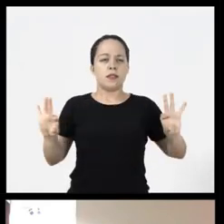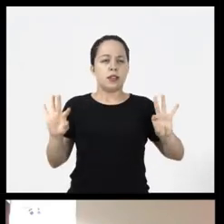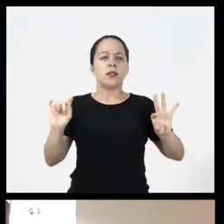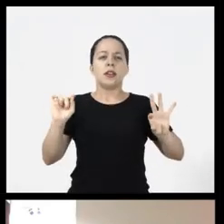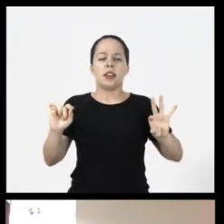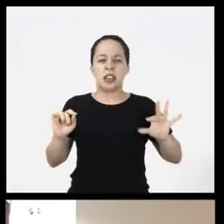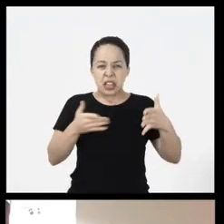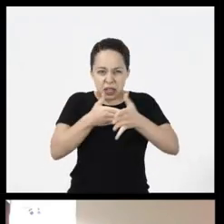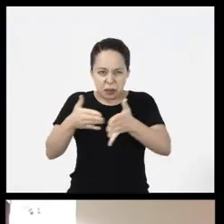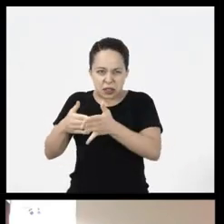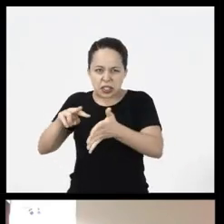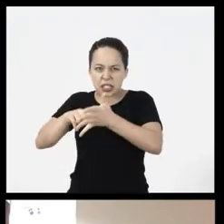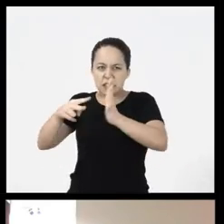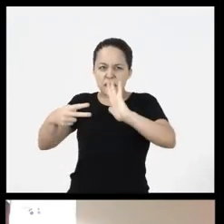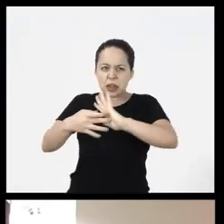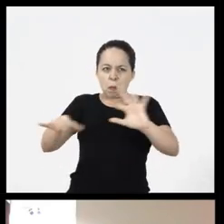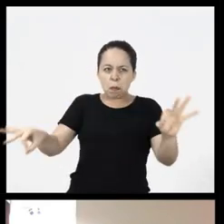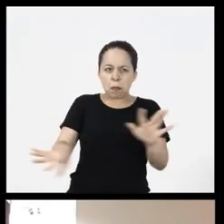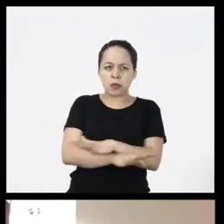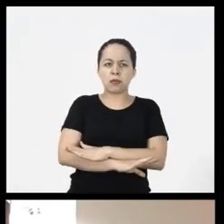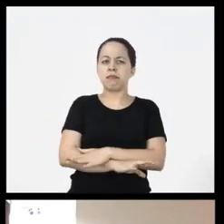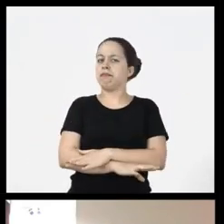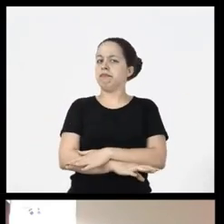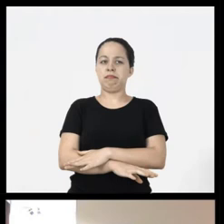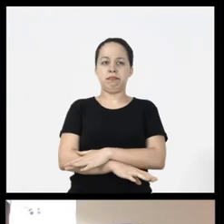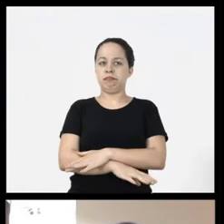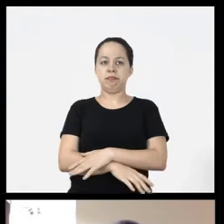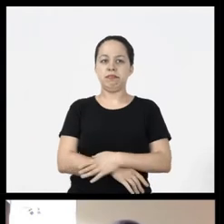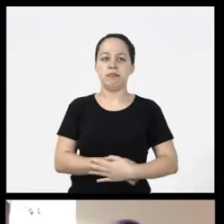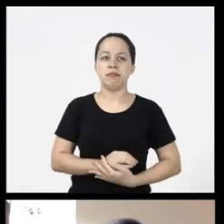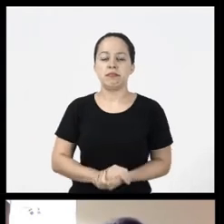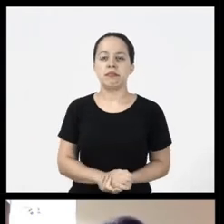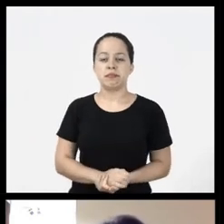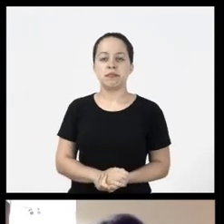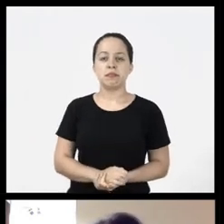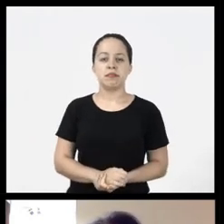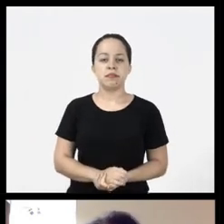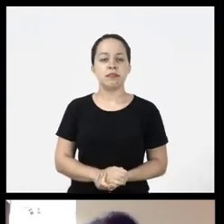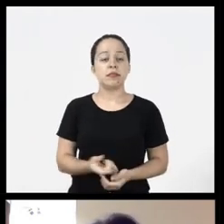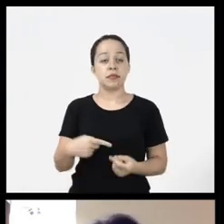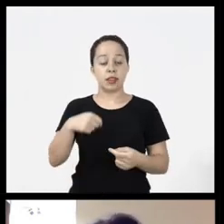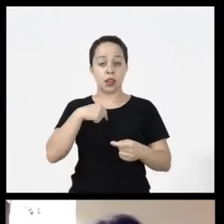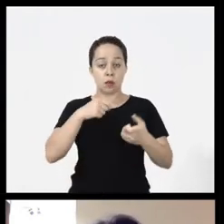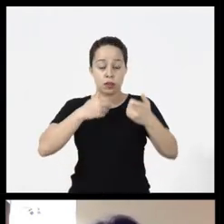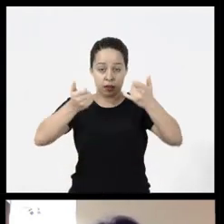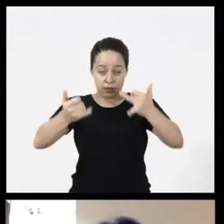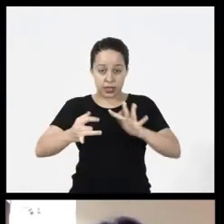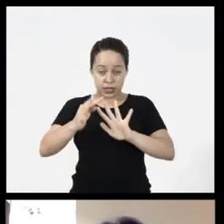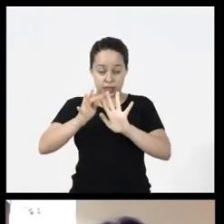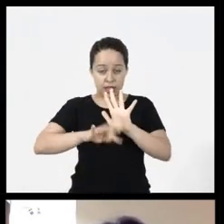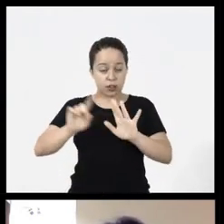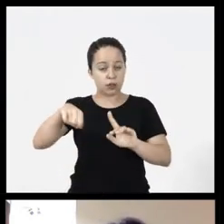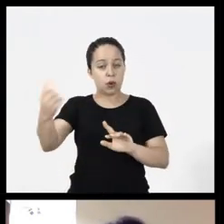always stand out they are visible only, it is important to say that when I do the description in the